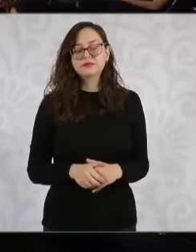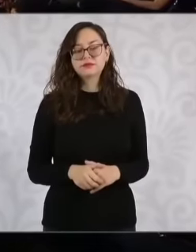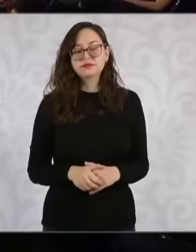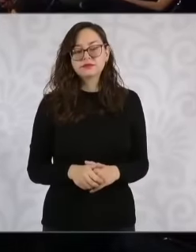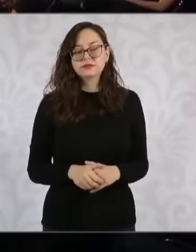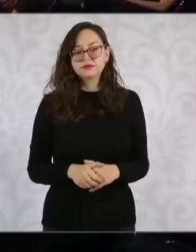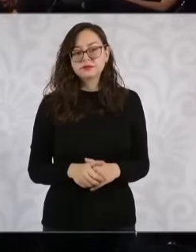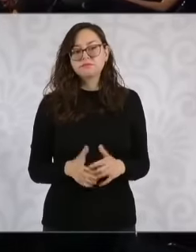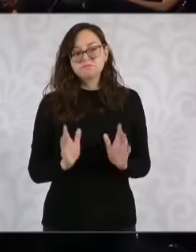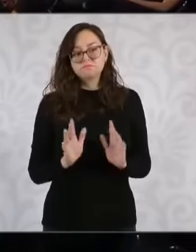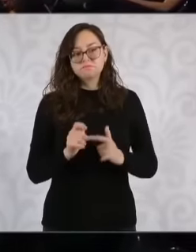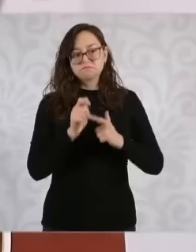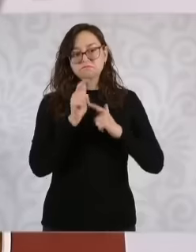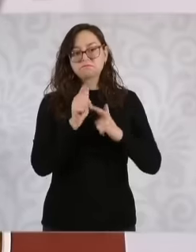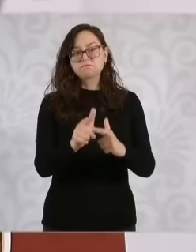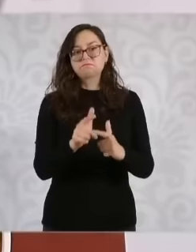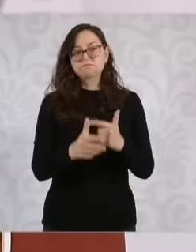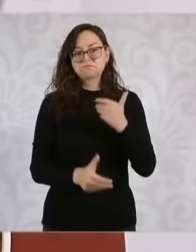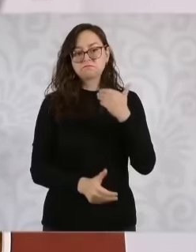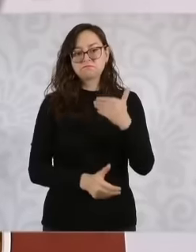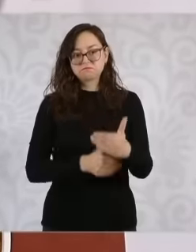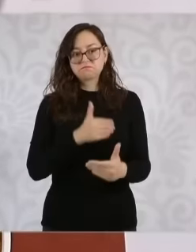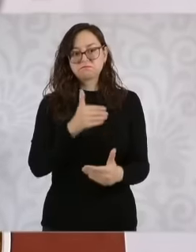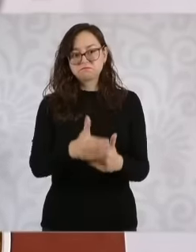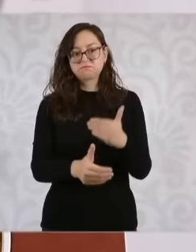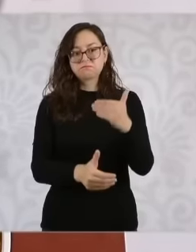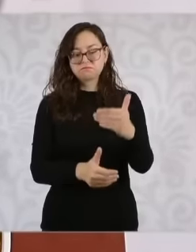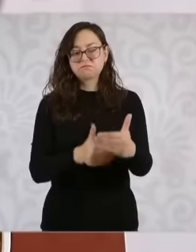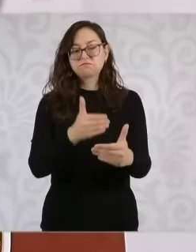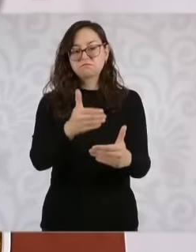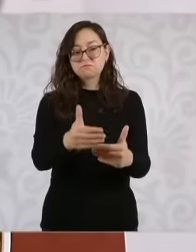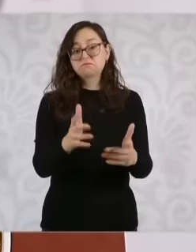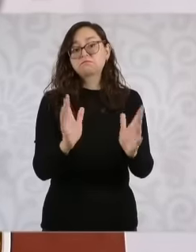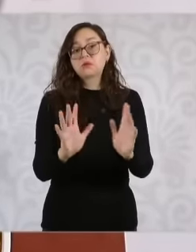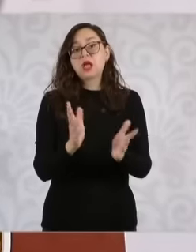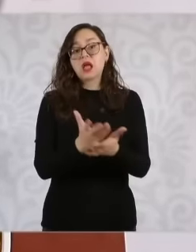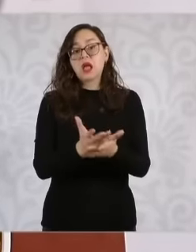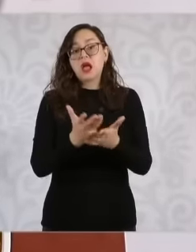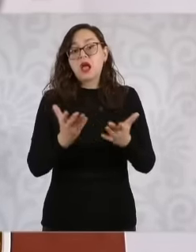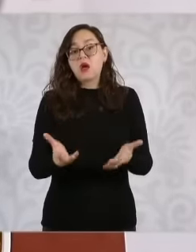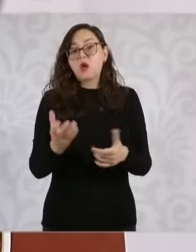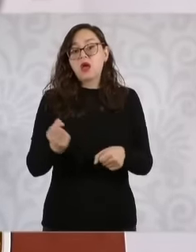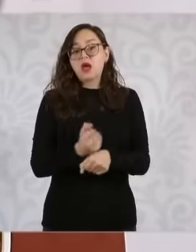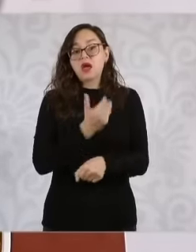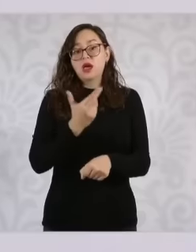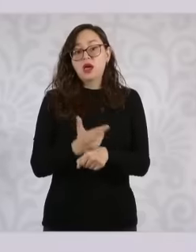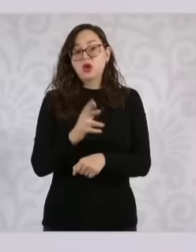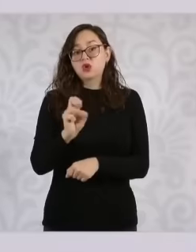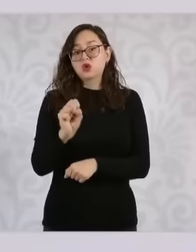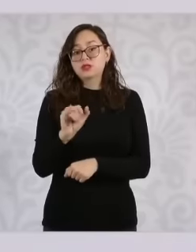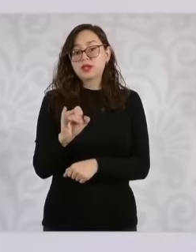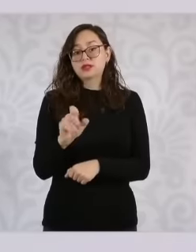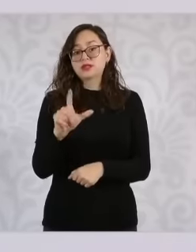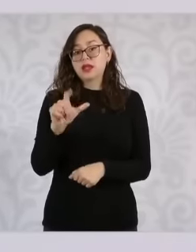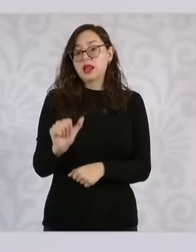follow the procedure and now Secretary Rosa y Cela will establish contact